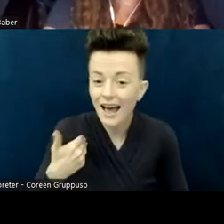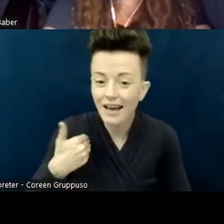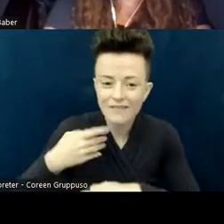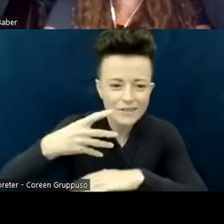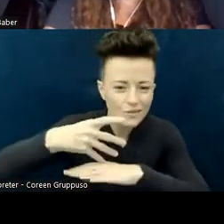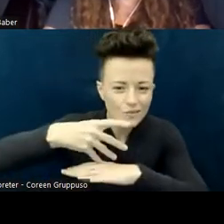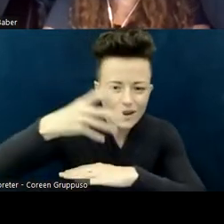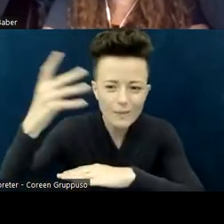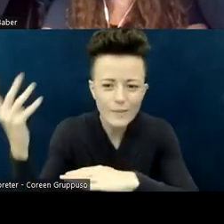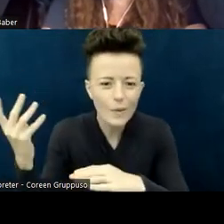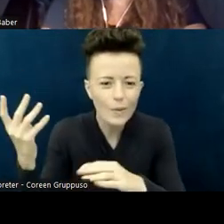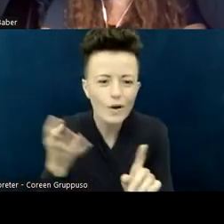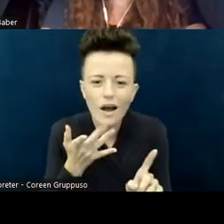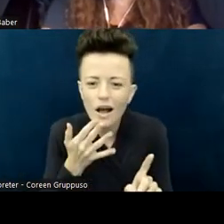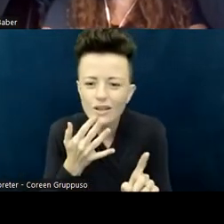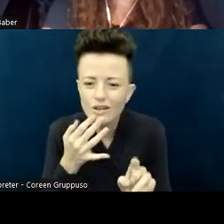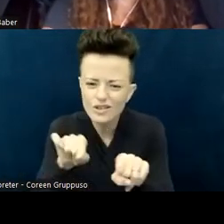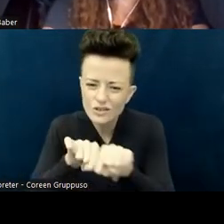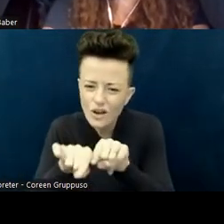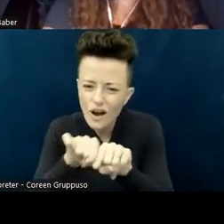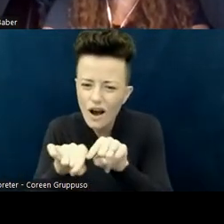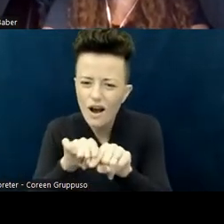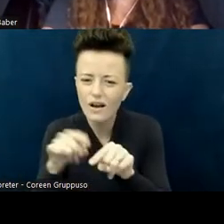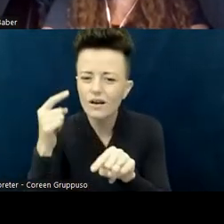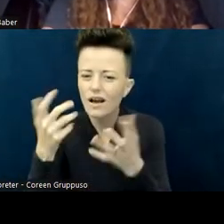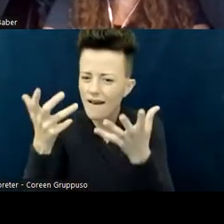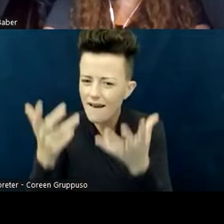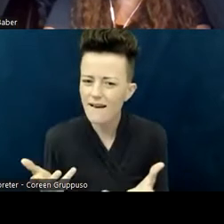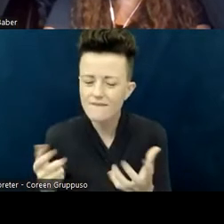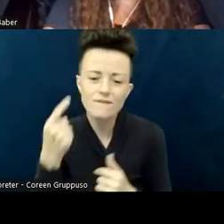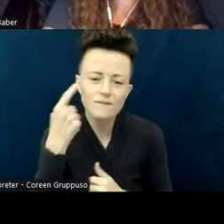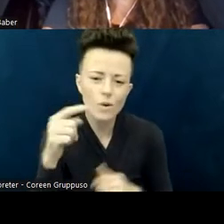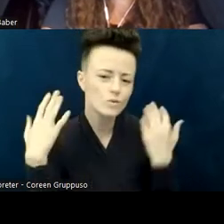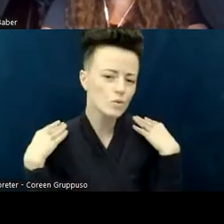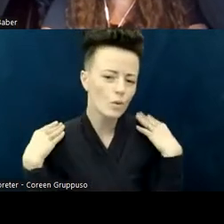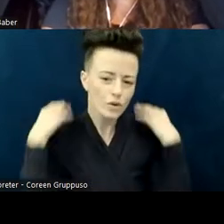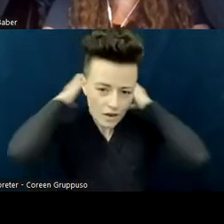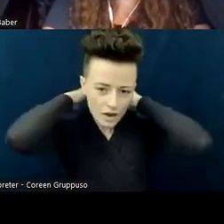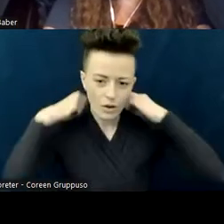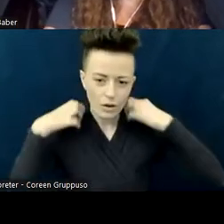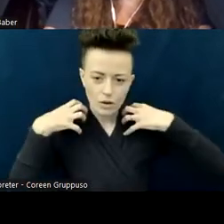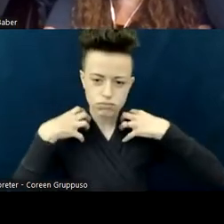It's a couple of socks that is a weighted shoulder pad. For some people, weight helps ground them, helps them focus.